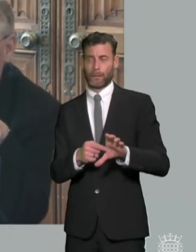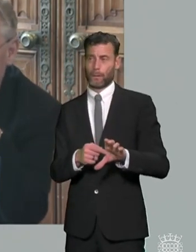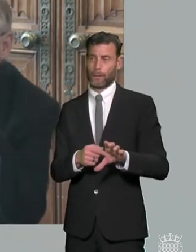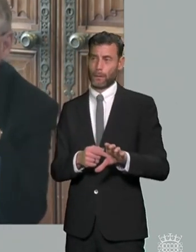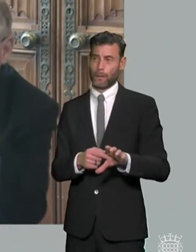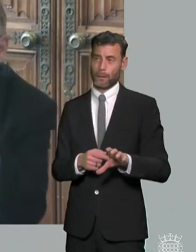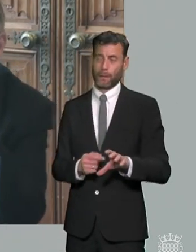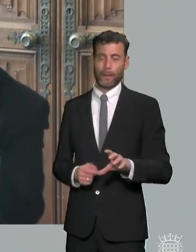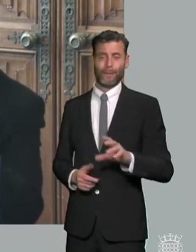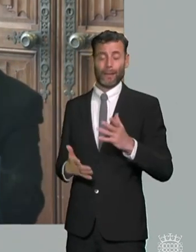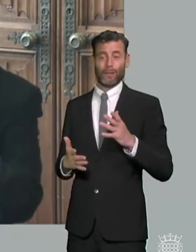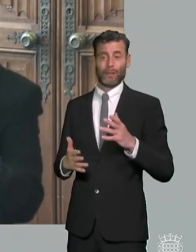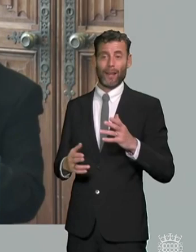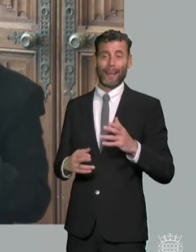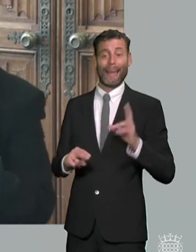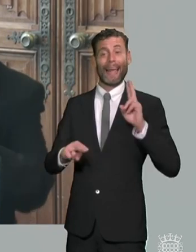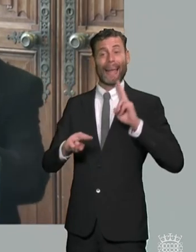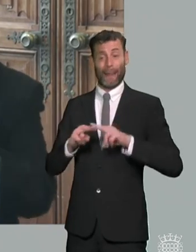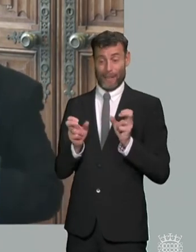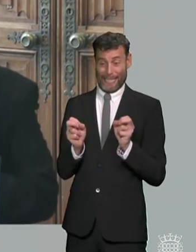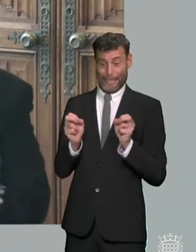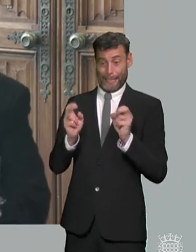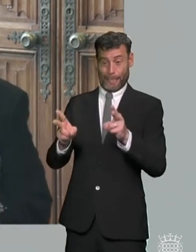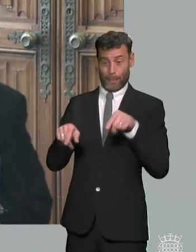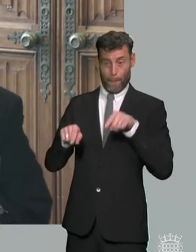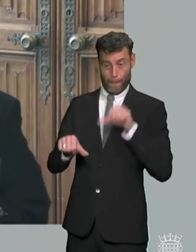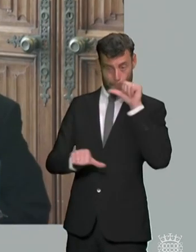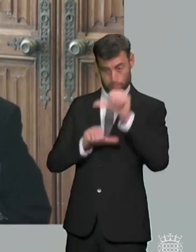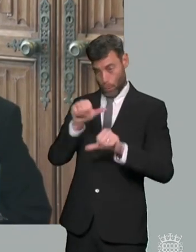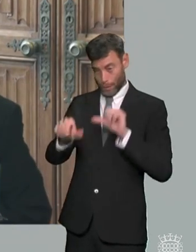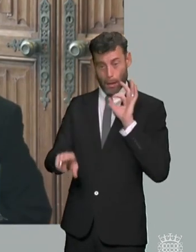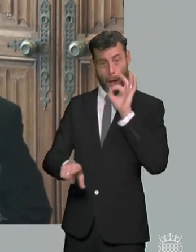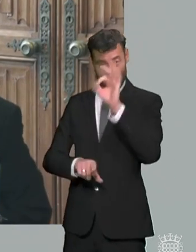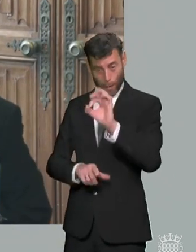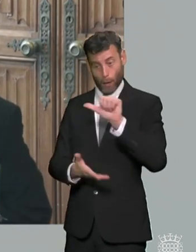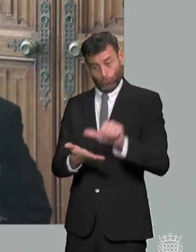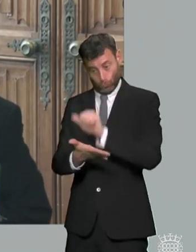the systems rate we might be getting somewhere towards where we need to be to meet the needs